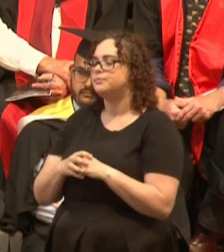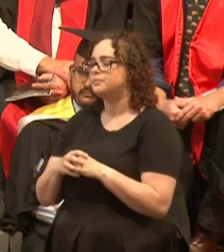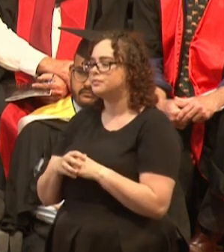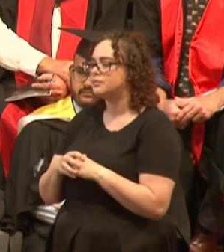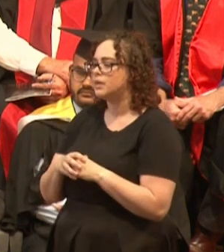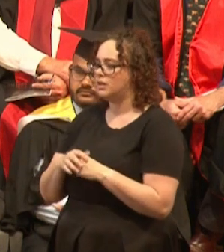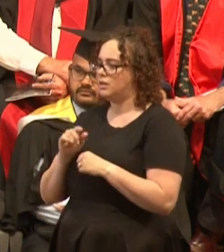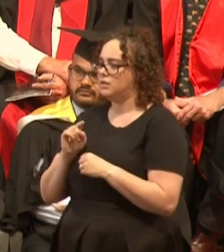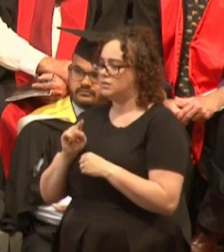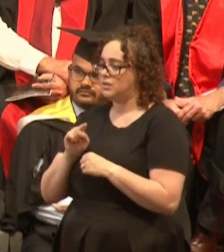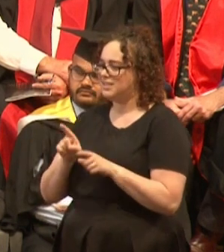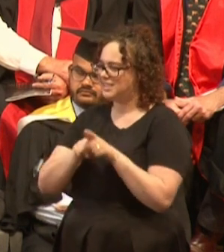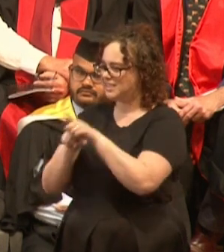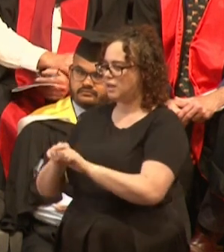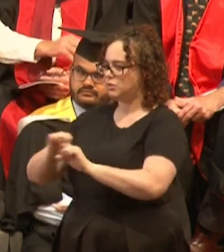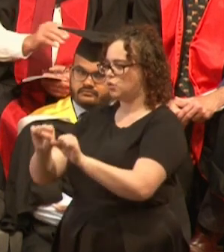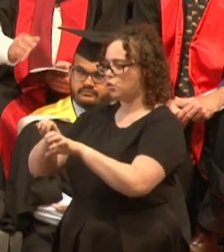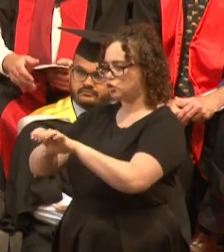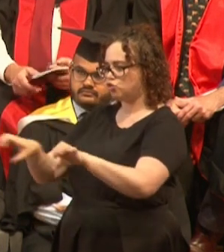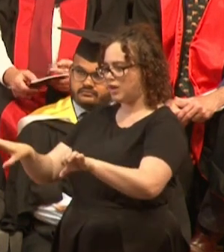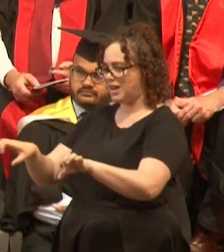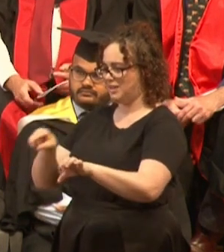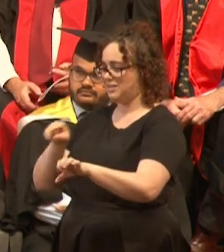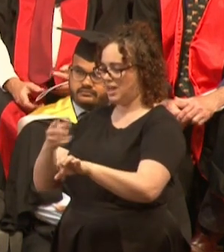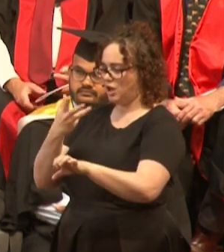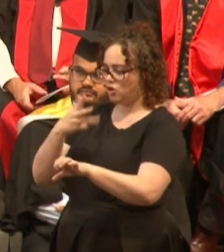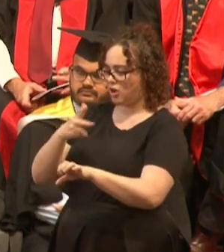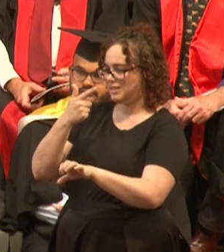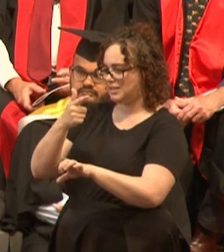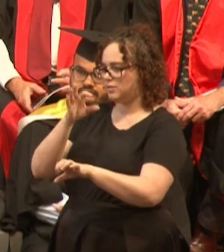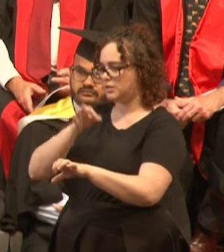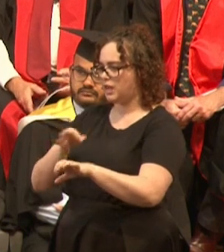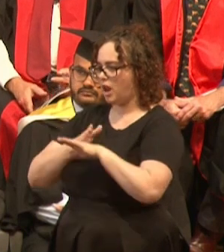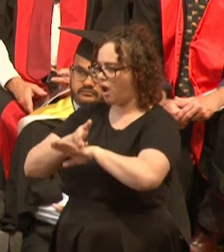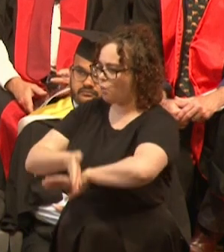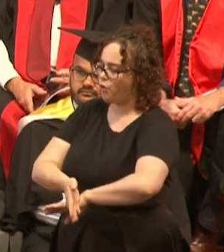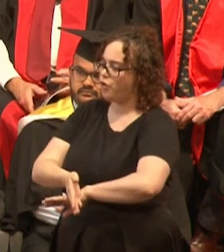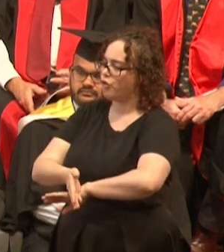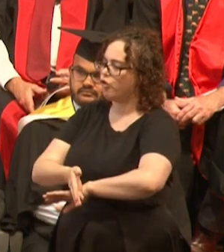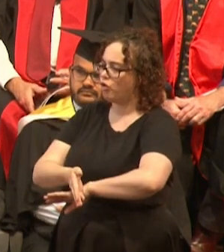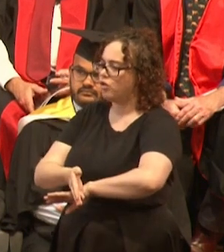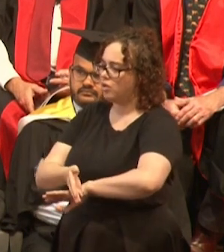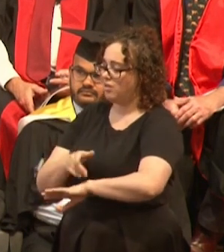What your degree has prepared you for is that 97% hard work. This is the reality of your life,